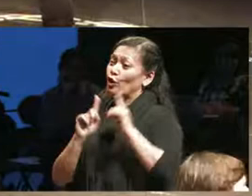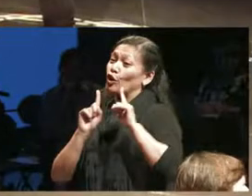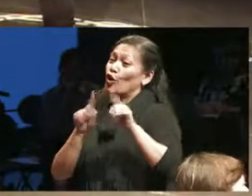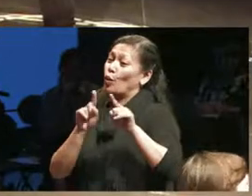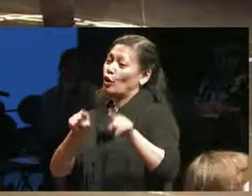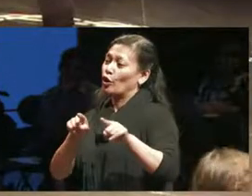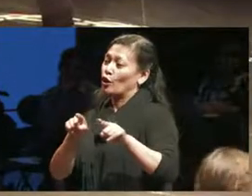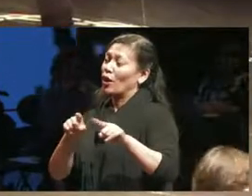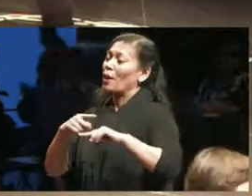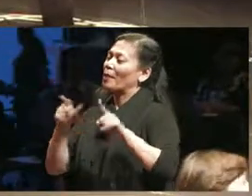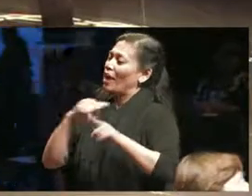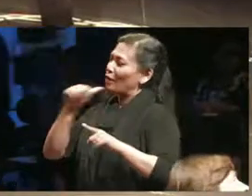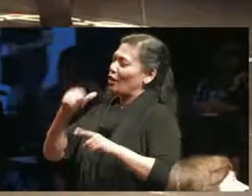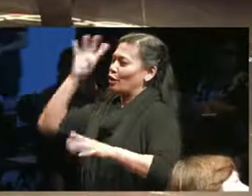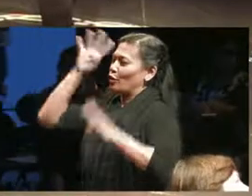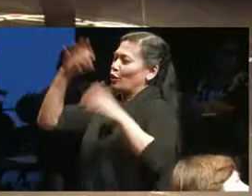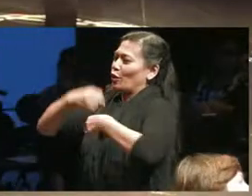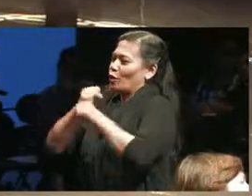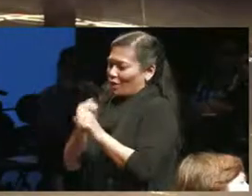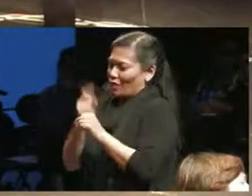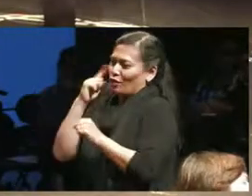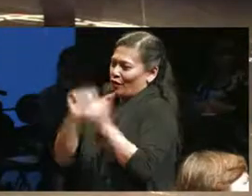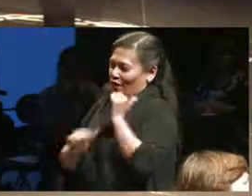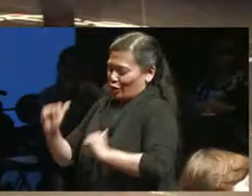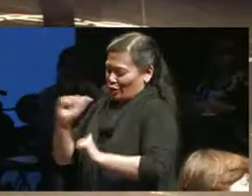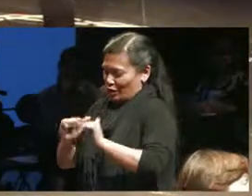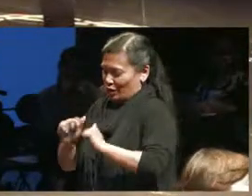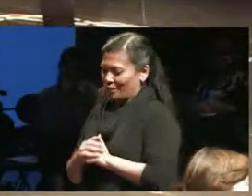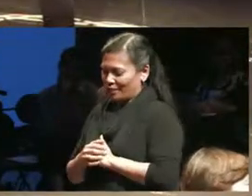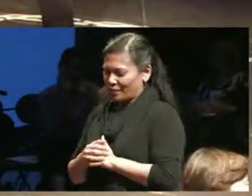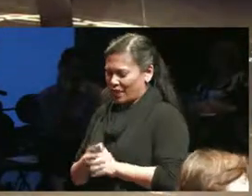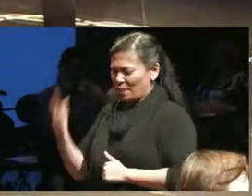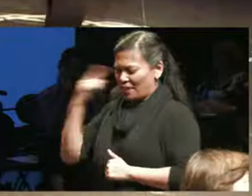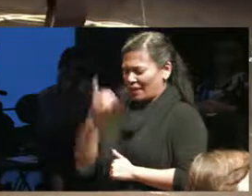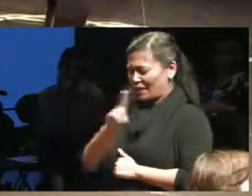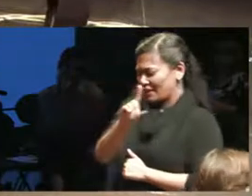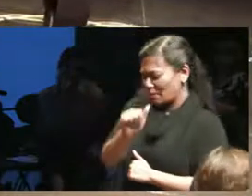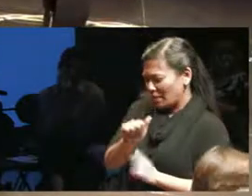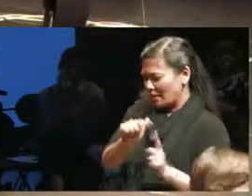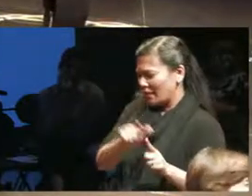maker and I find the intersection of disability and theater to be very